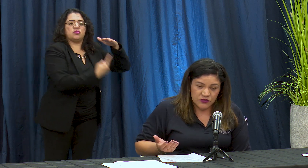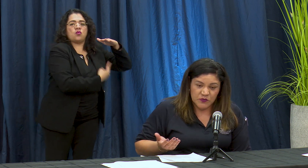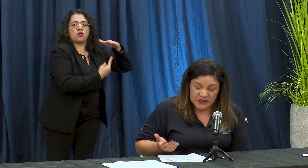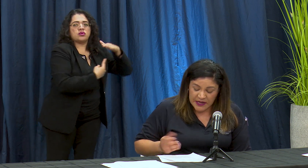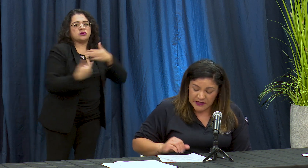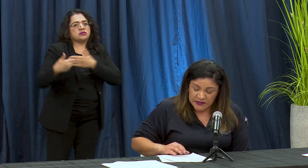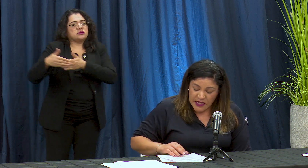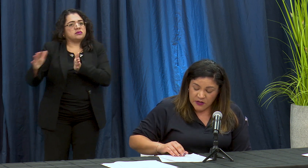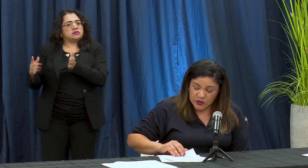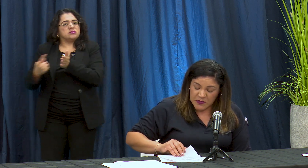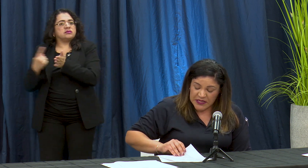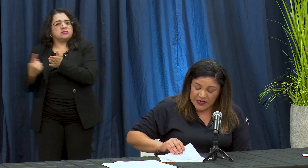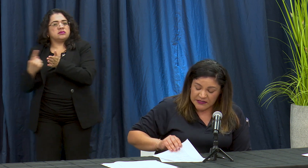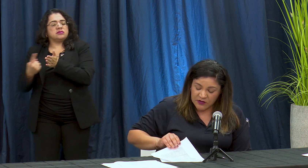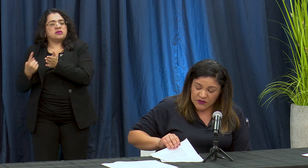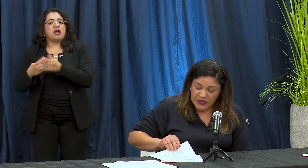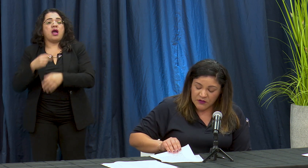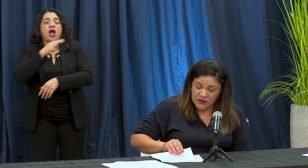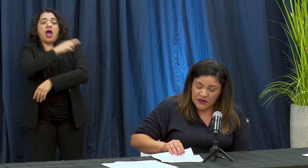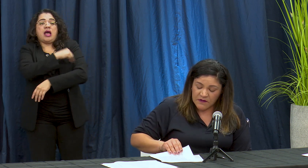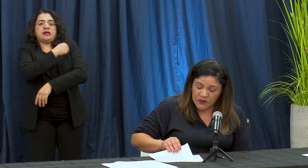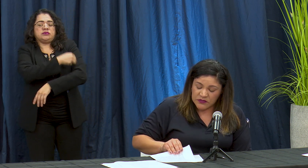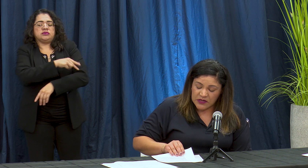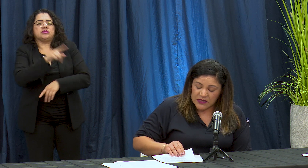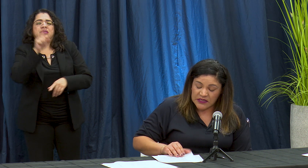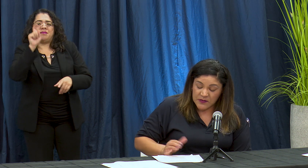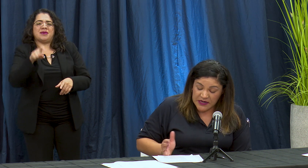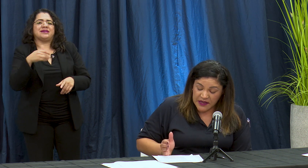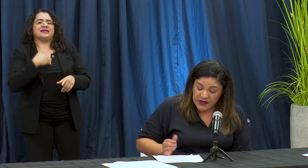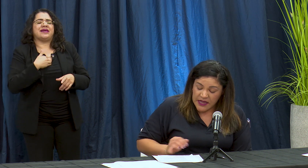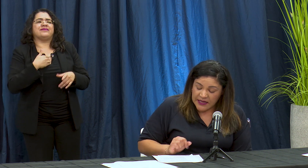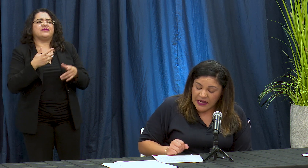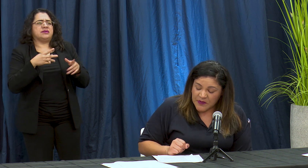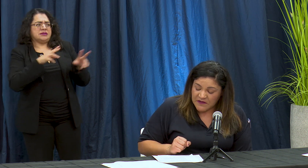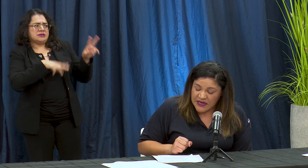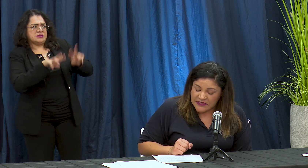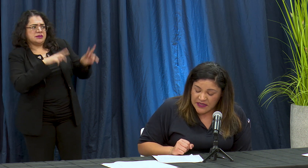hospitals los uh spittle es el condado de most determinar que la prevalence iya